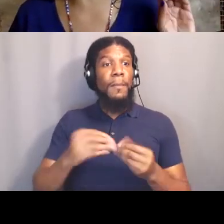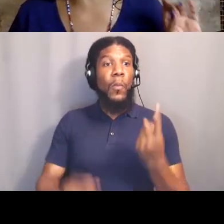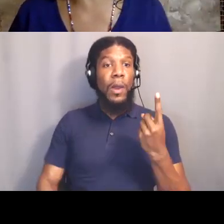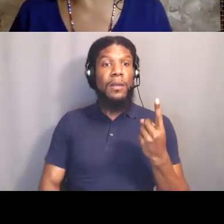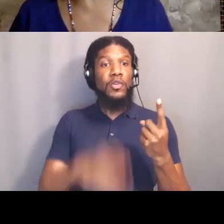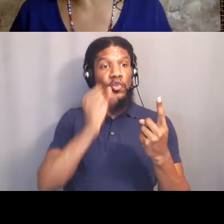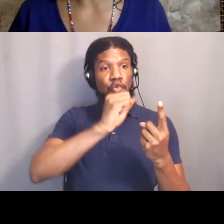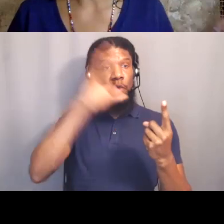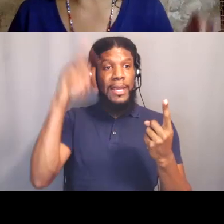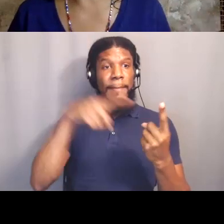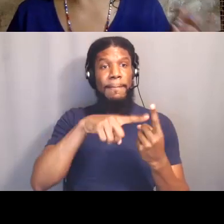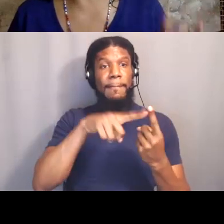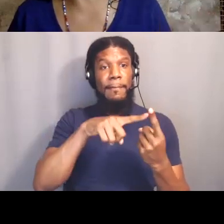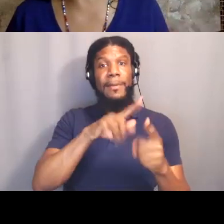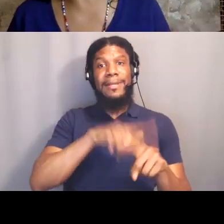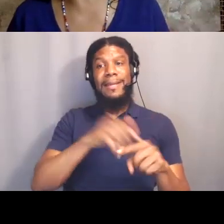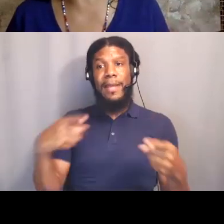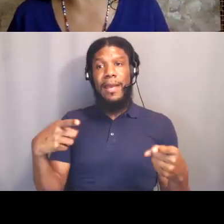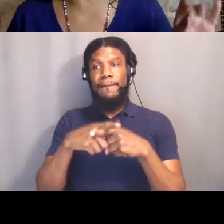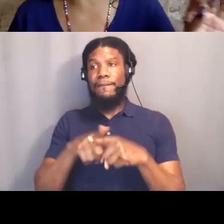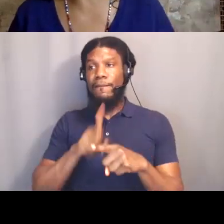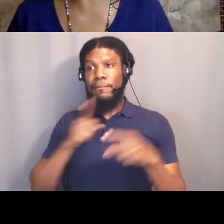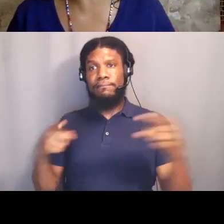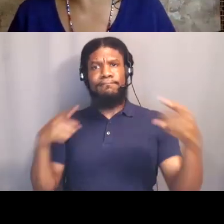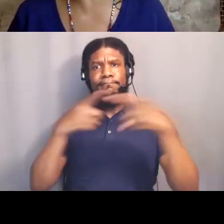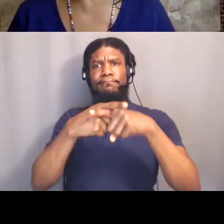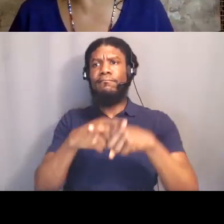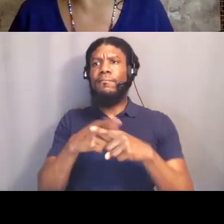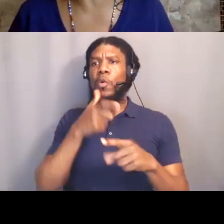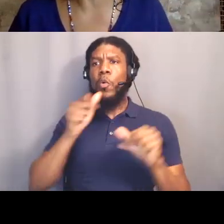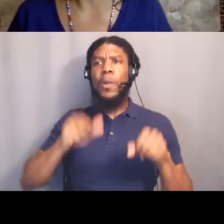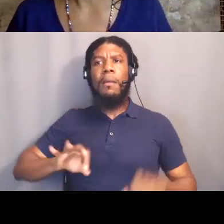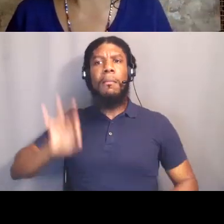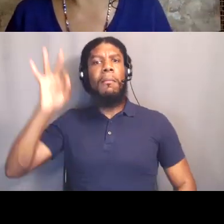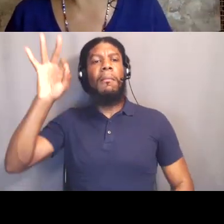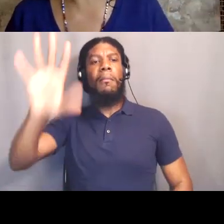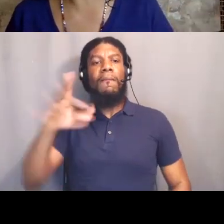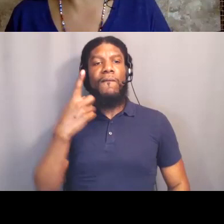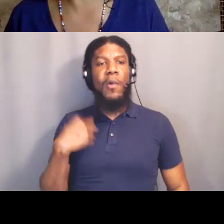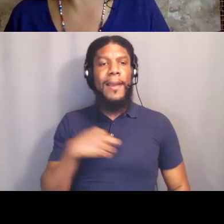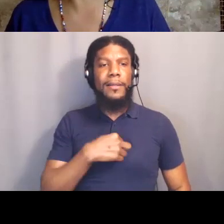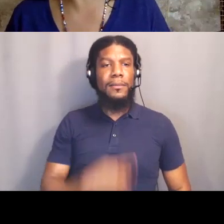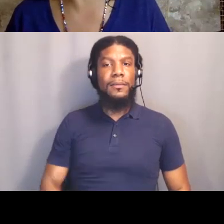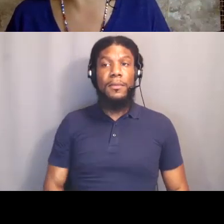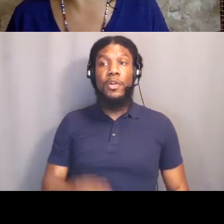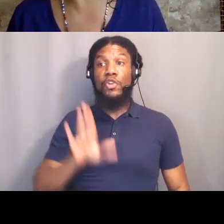a dream that has a conflicting reality, a piece of your vision that has a conflicting reality